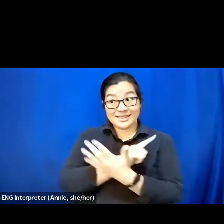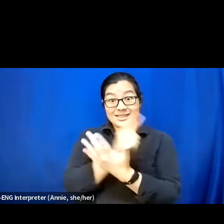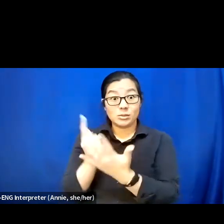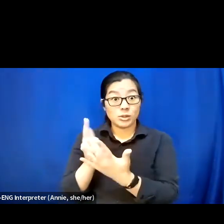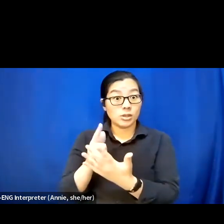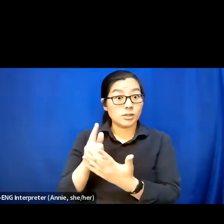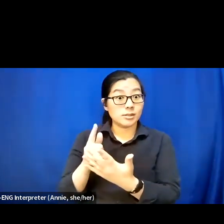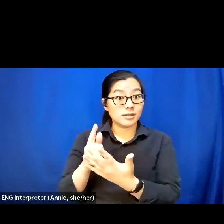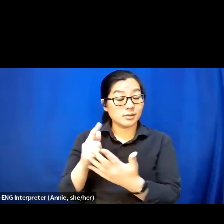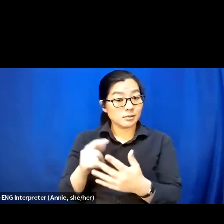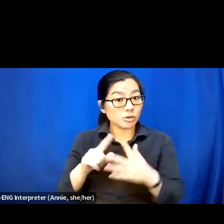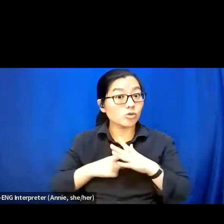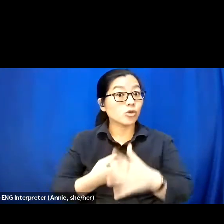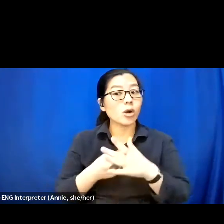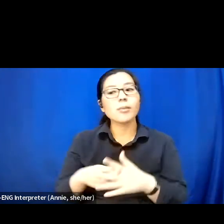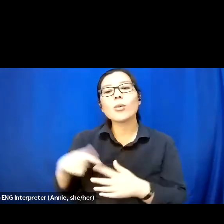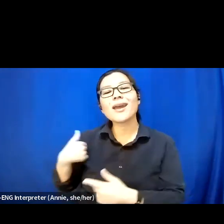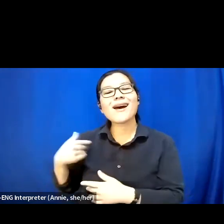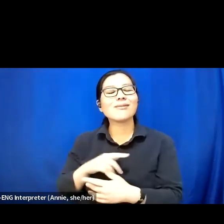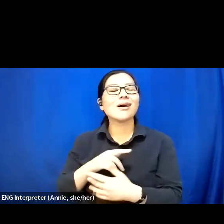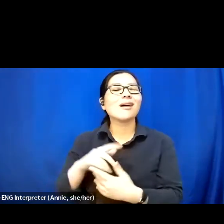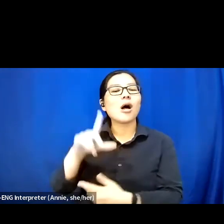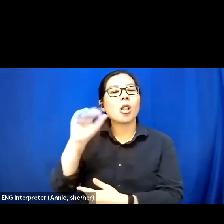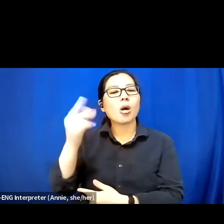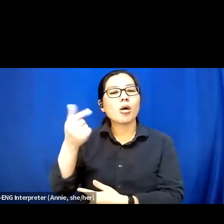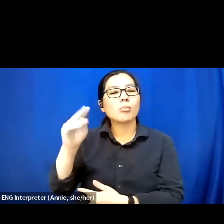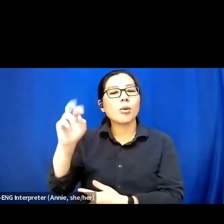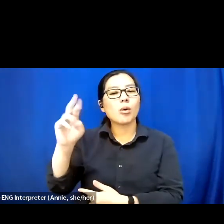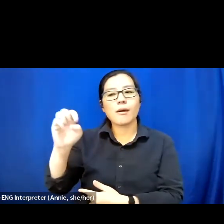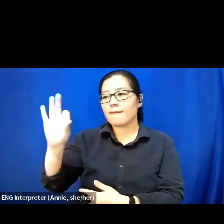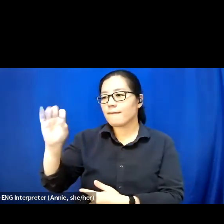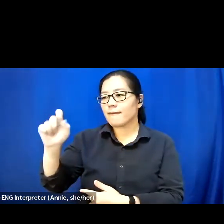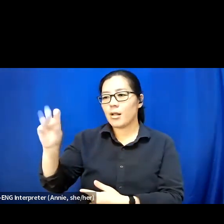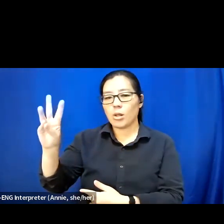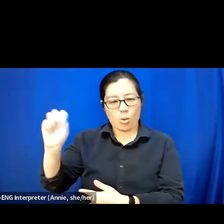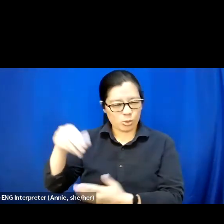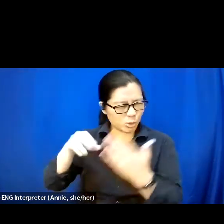of Longmore student fellows who work with us. And we've done this program for about 10 years.